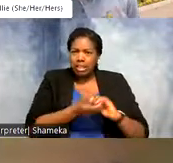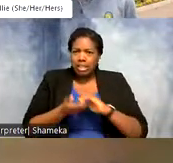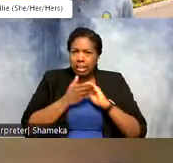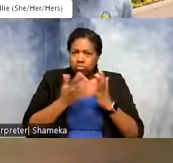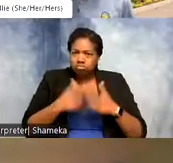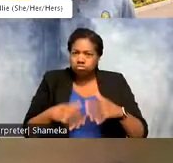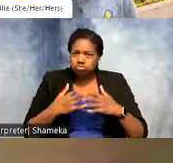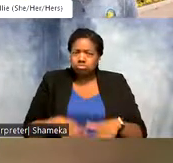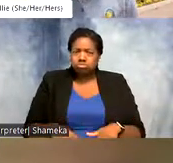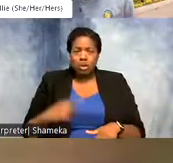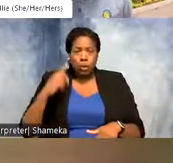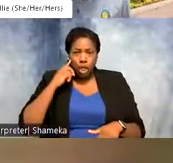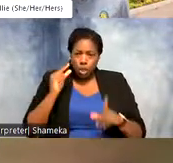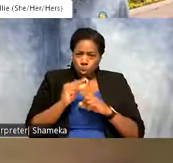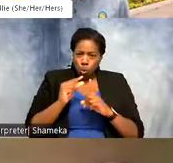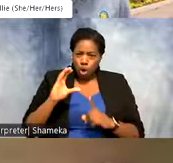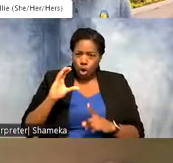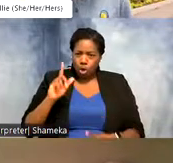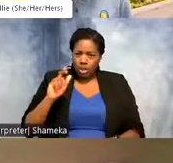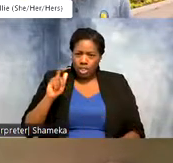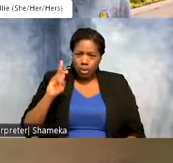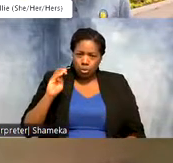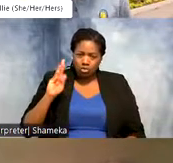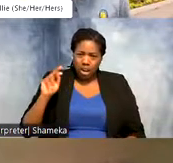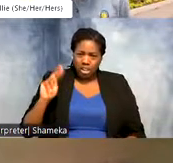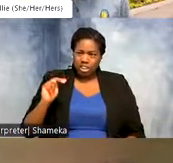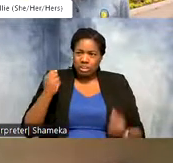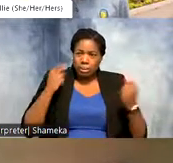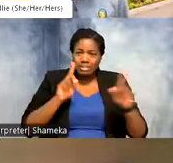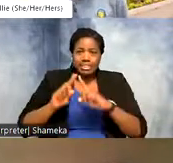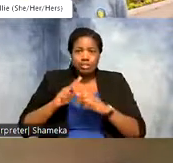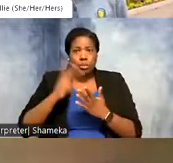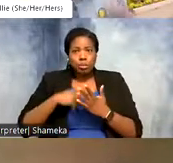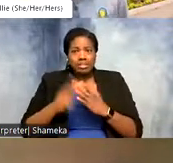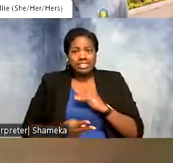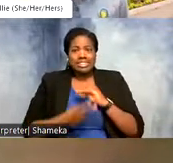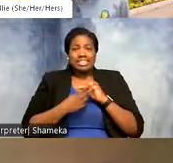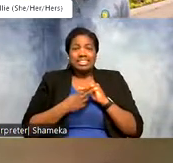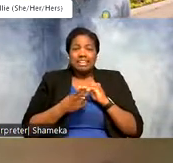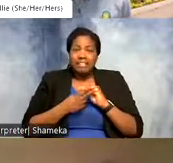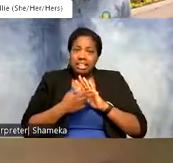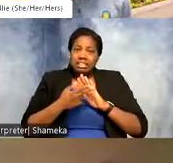collaboration across most of our programs because saving species takes the work of so many people.